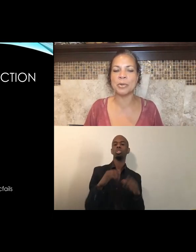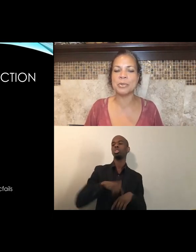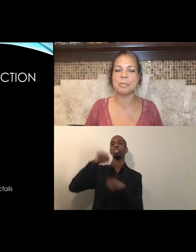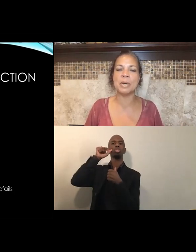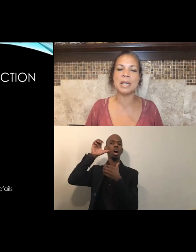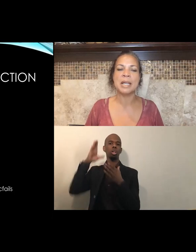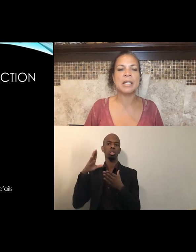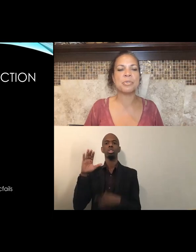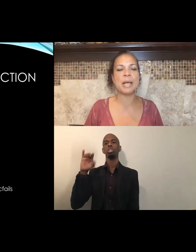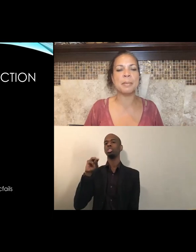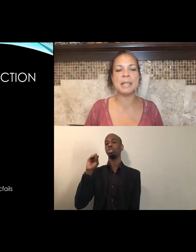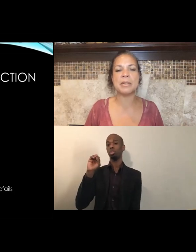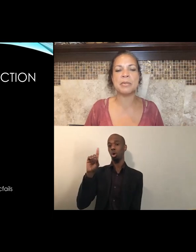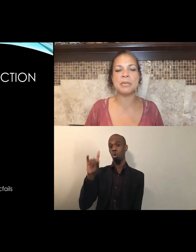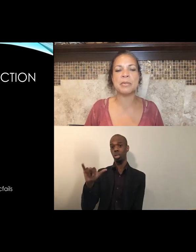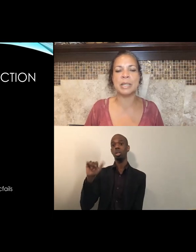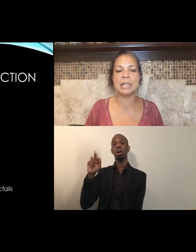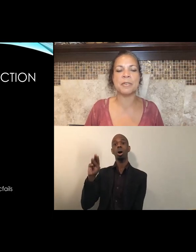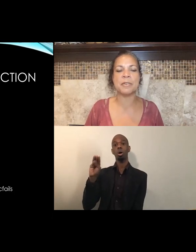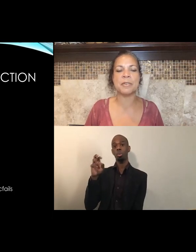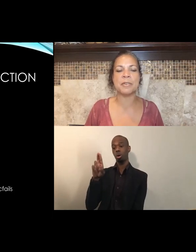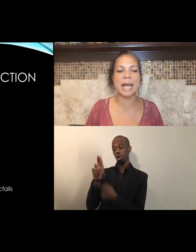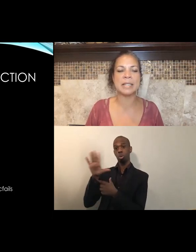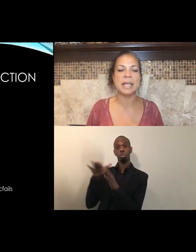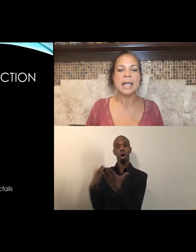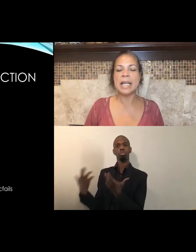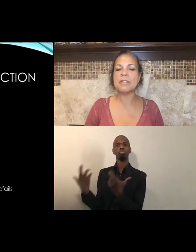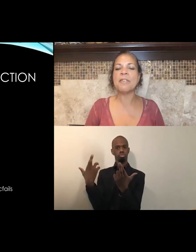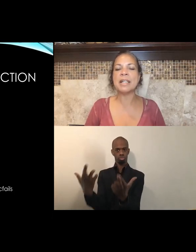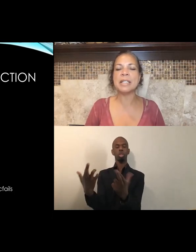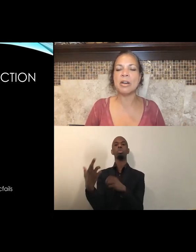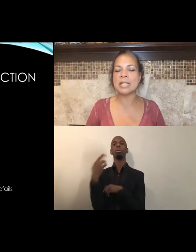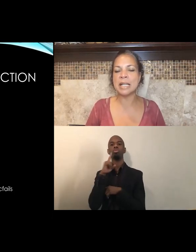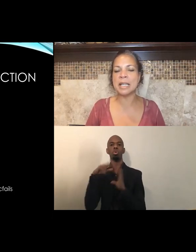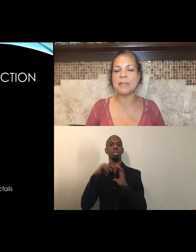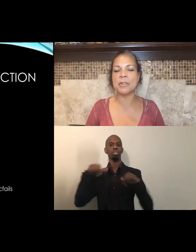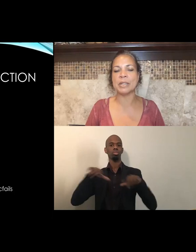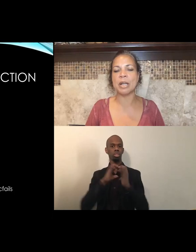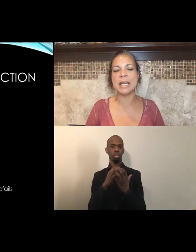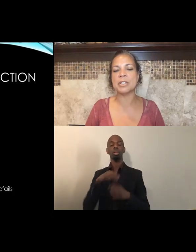whose book is recommended reading for this class. And then finally on Sunday, if you're in Los Angeles,